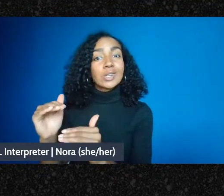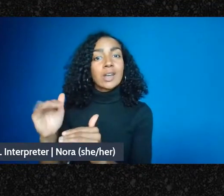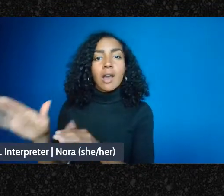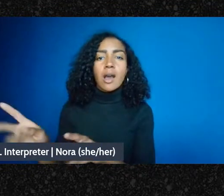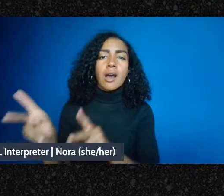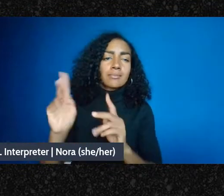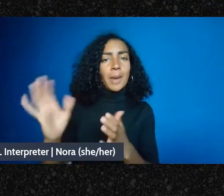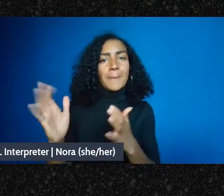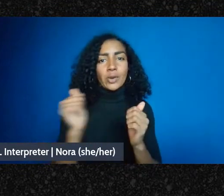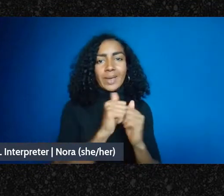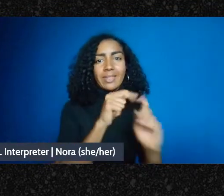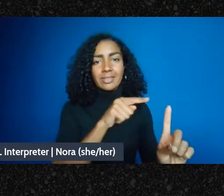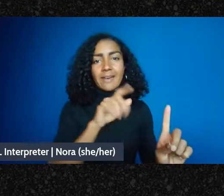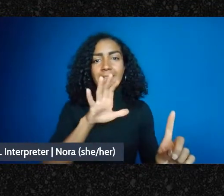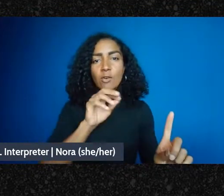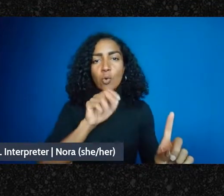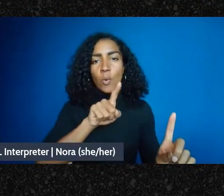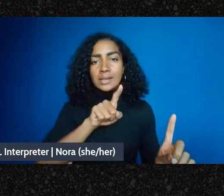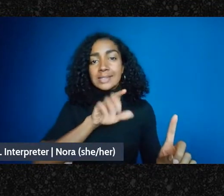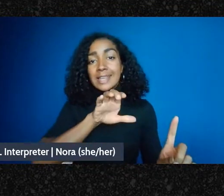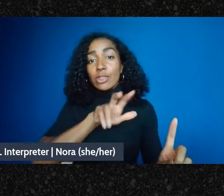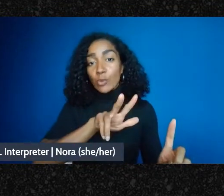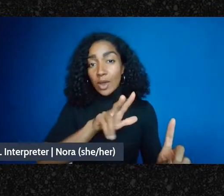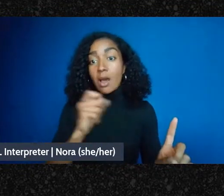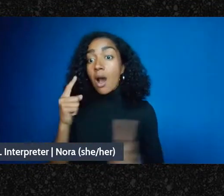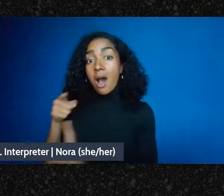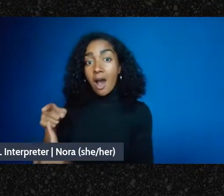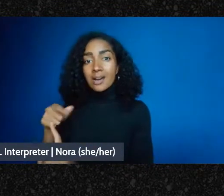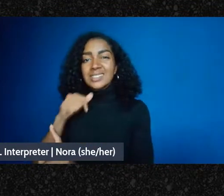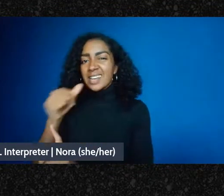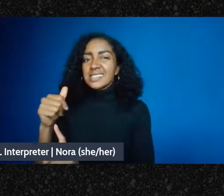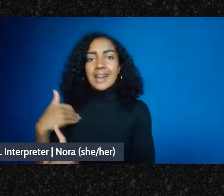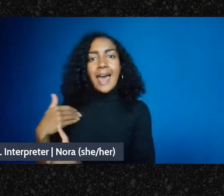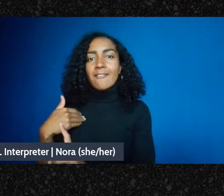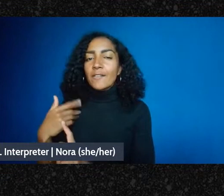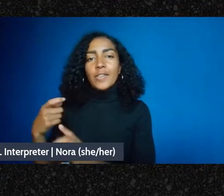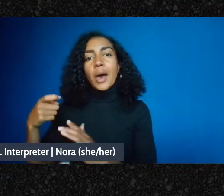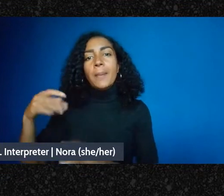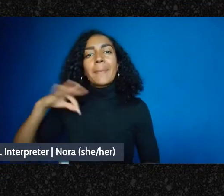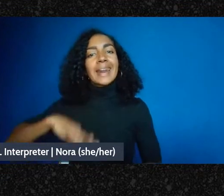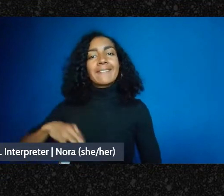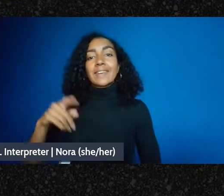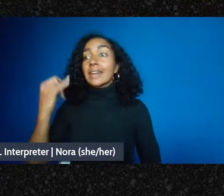doesn't provide that benefit to donors, donors don't get to take that tax deduction although